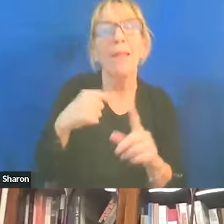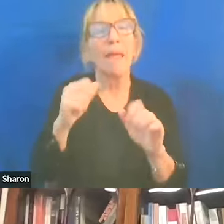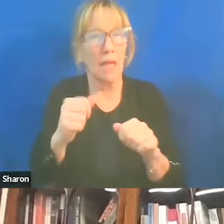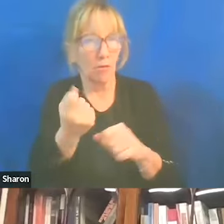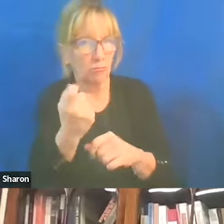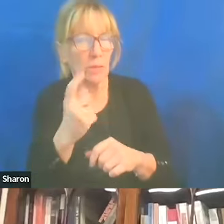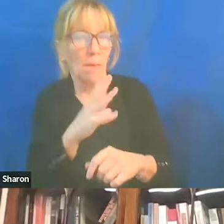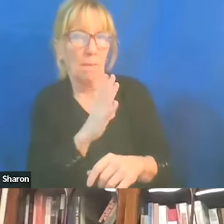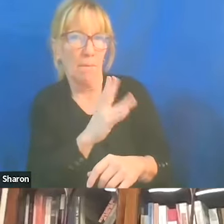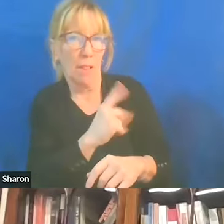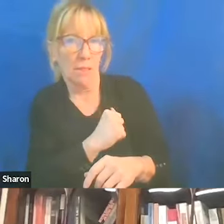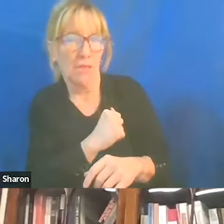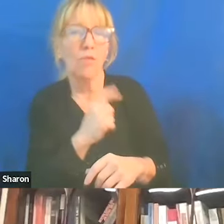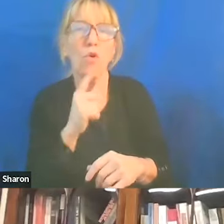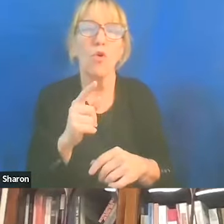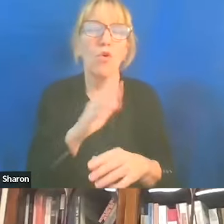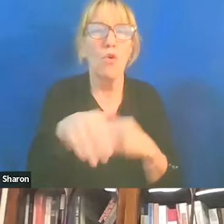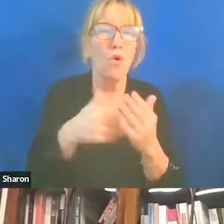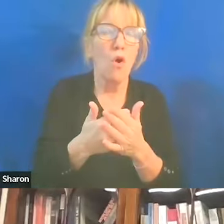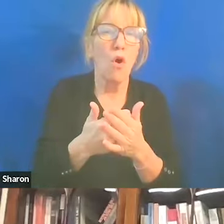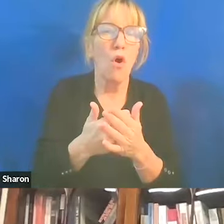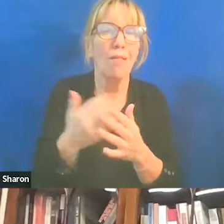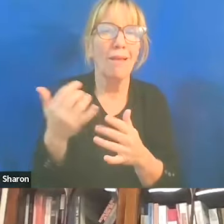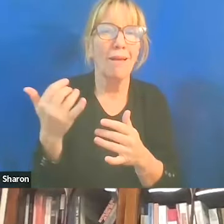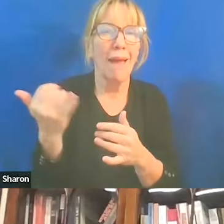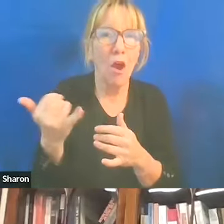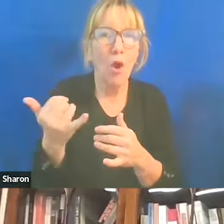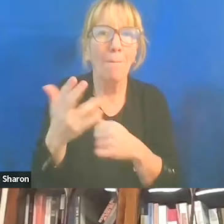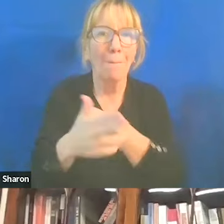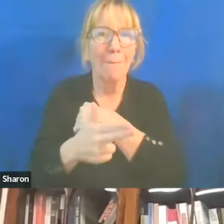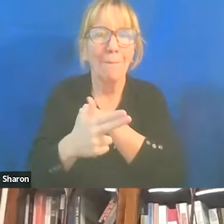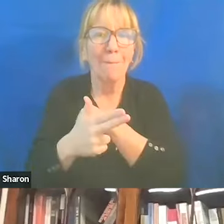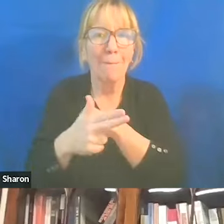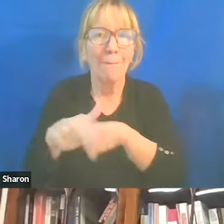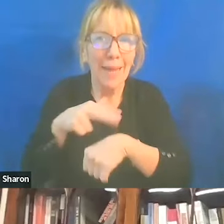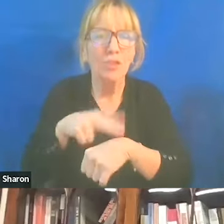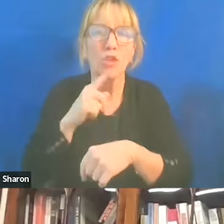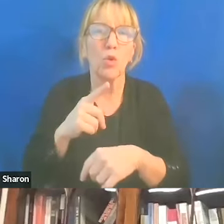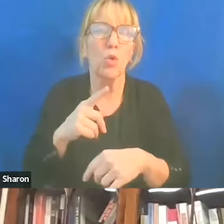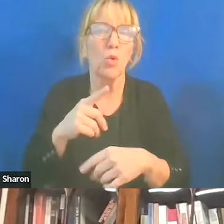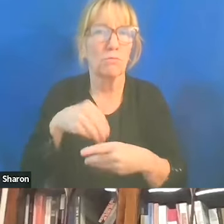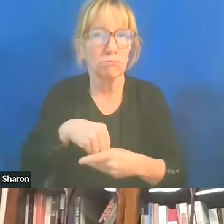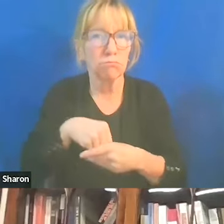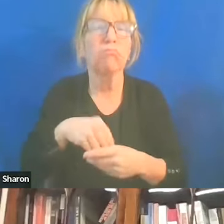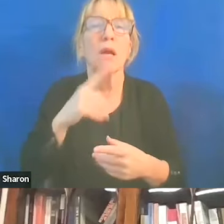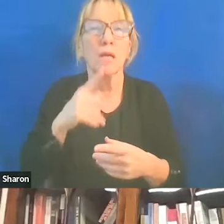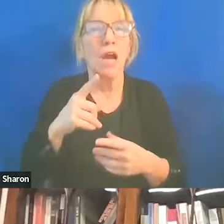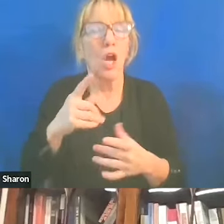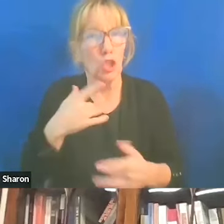maybe all Arabs, are concerned about this. They can maybe understand why other Jews are concerned about this on both sides.